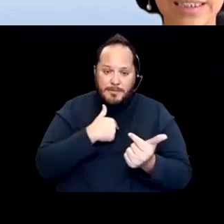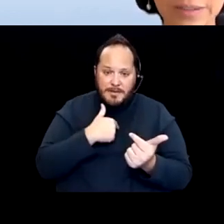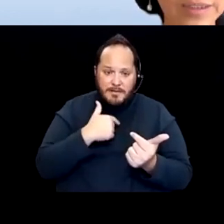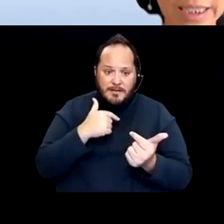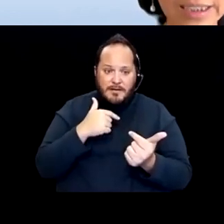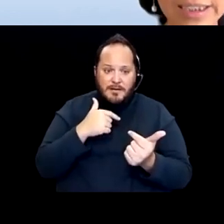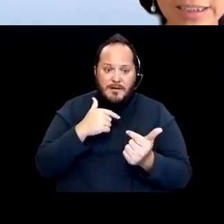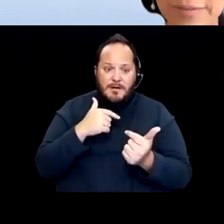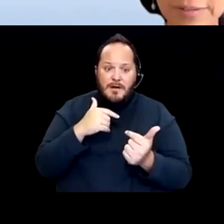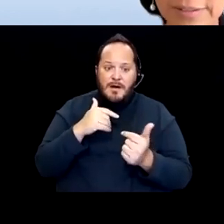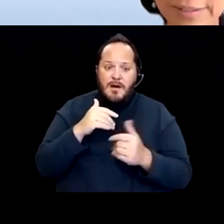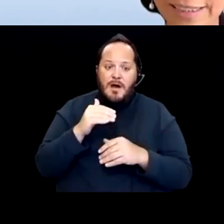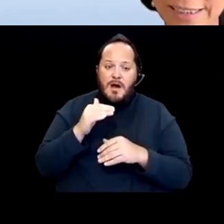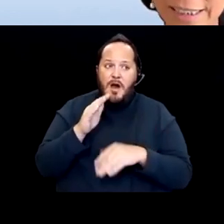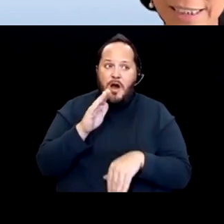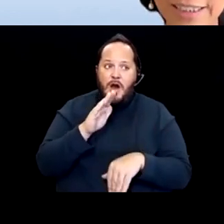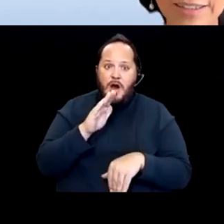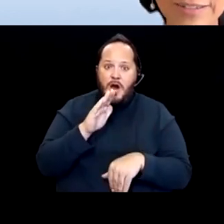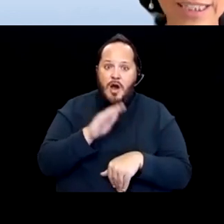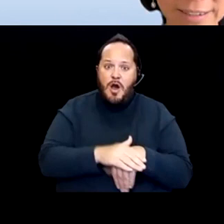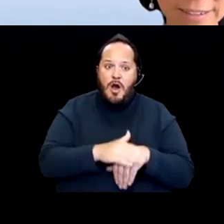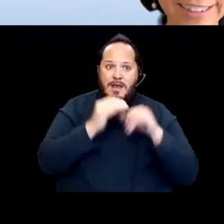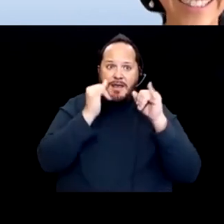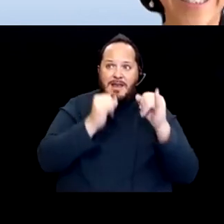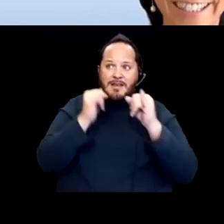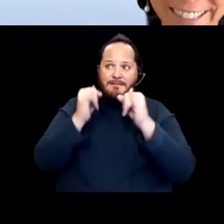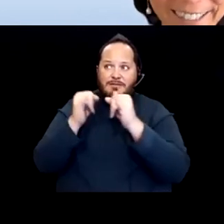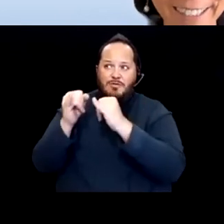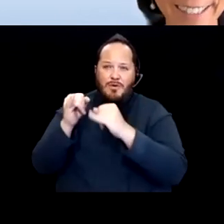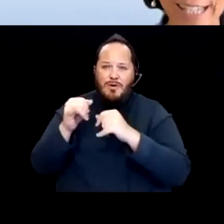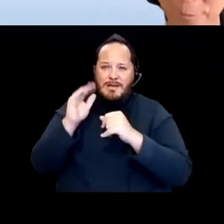local entities don't necessarily learn lessons that well.